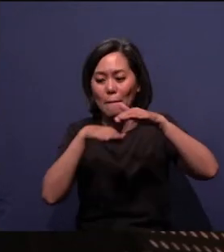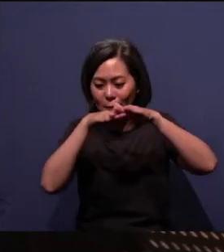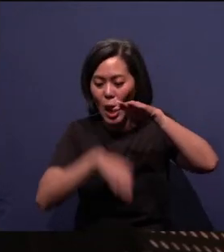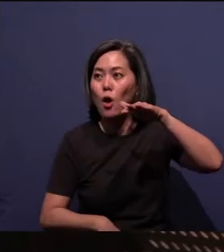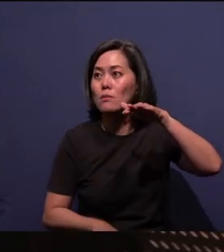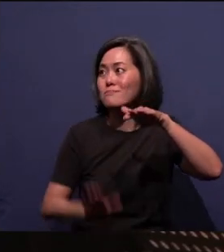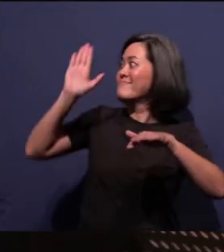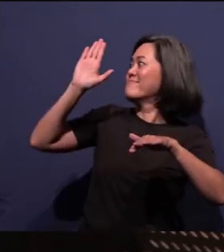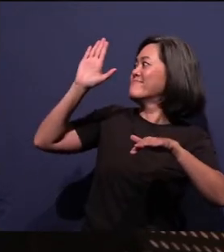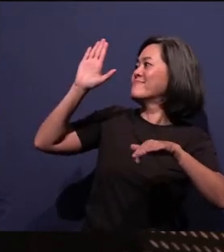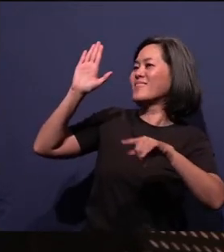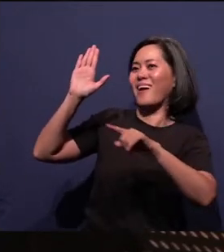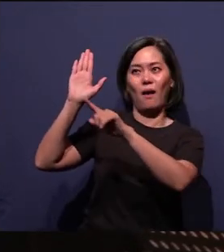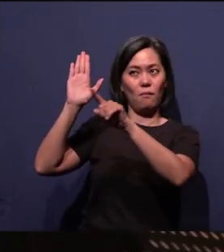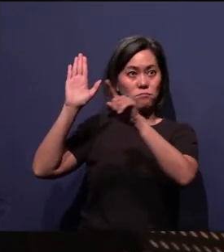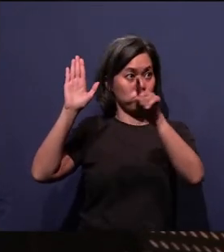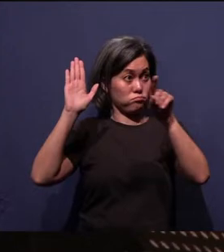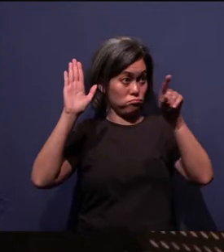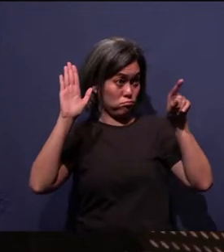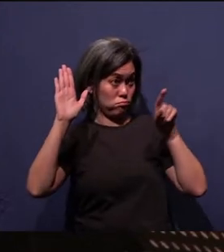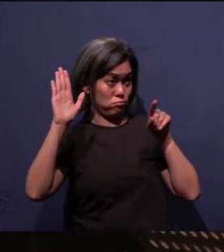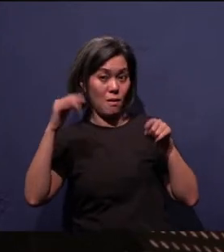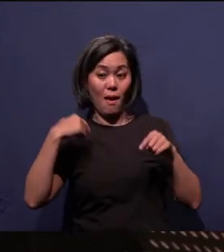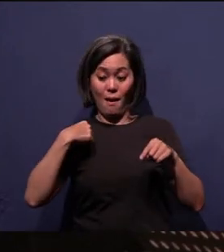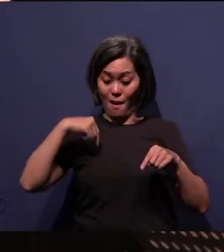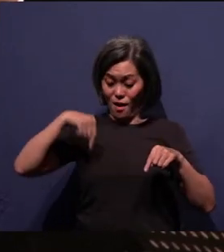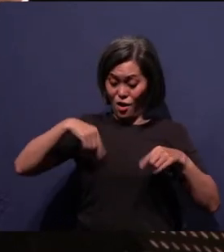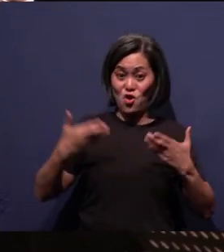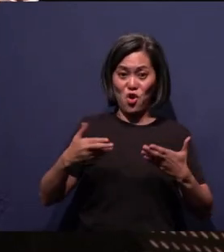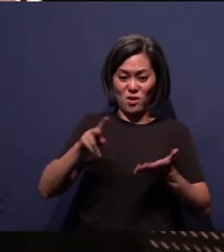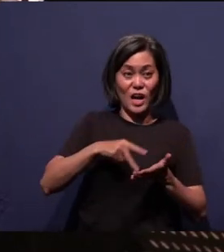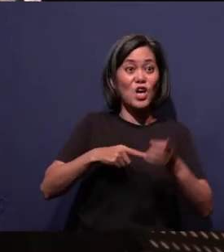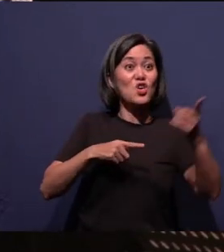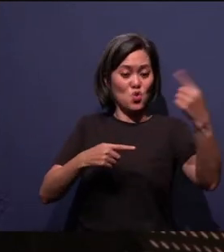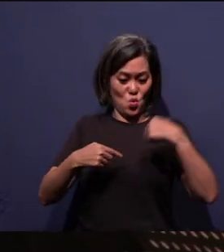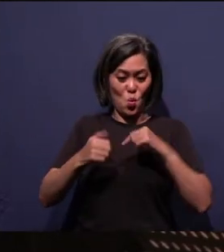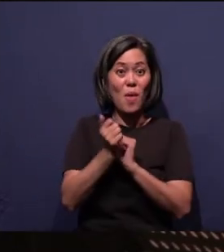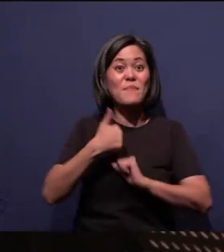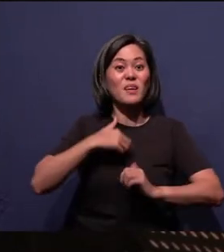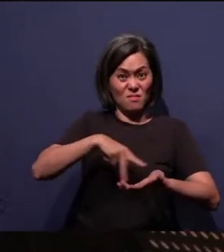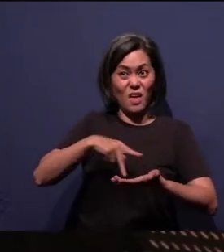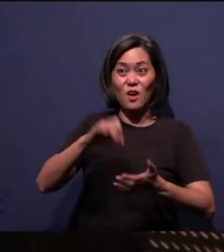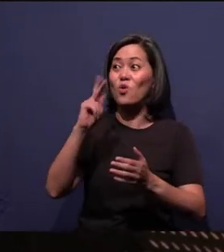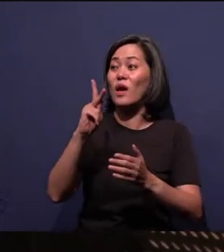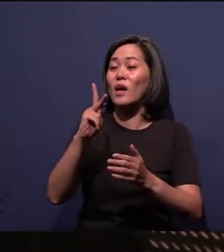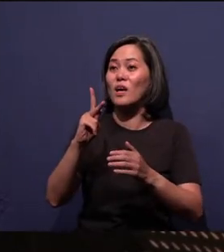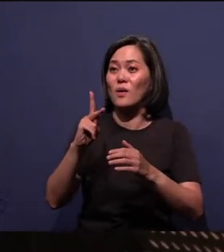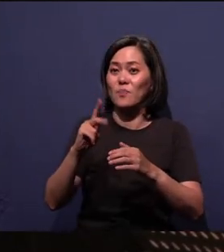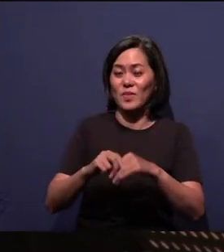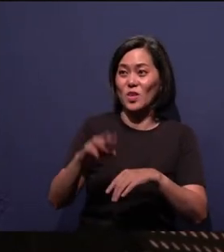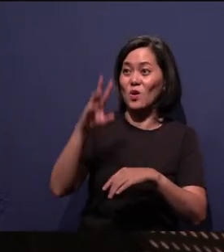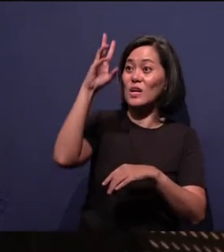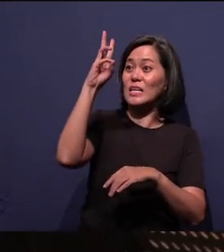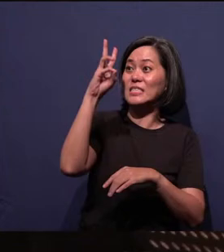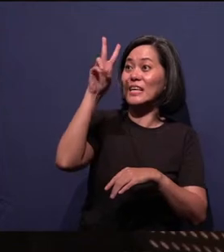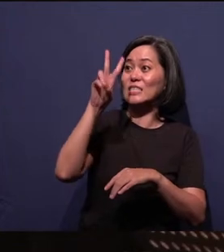Yeah, all right, you guys, I'm gonna be up here on stage dancing, you guys are gonna dance with me as well, okay. Can I get those who are 62 and under to raise your hand as well?